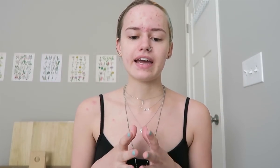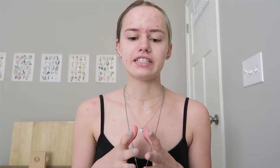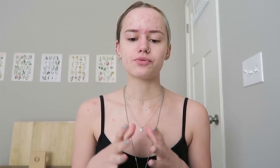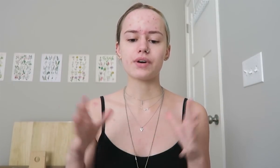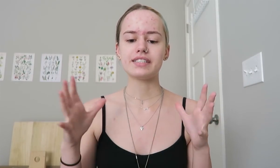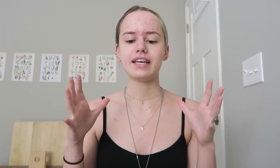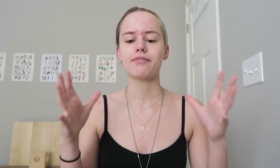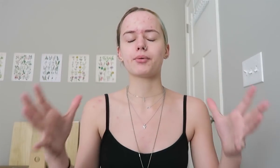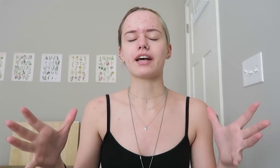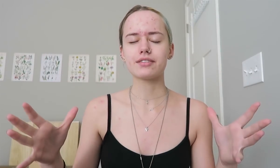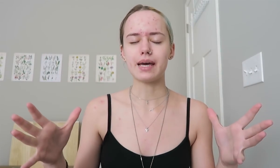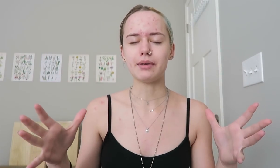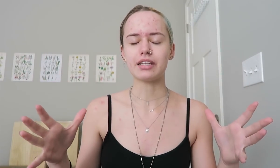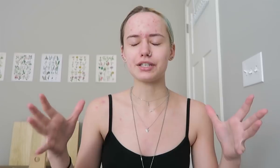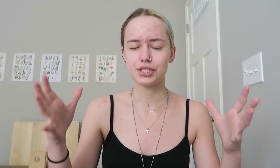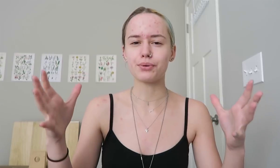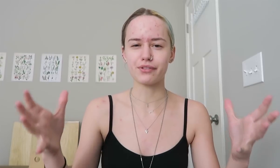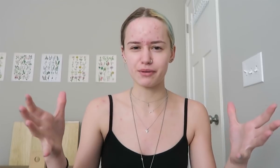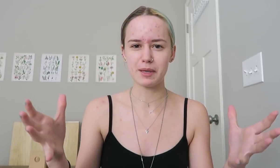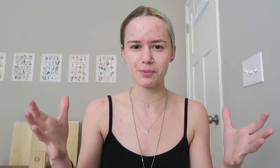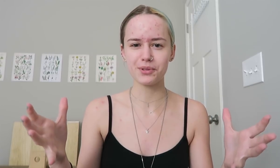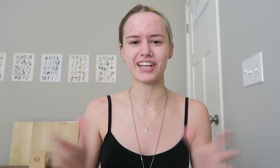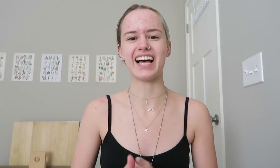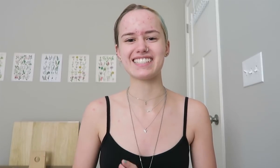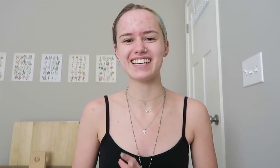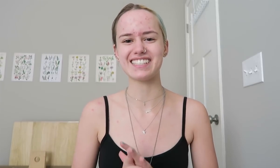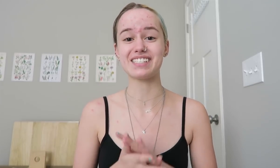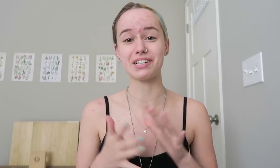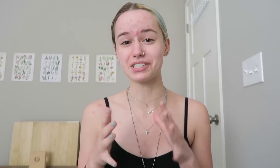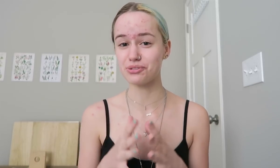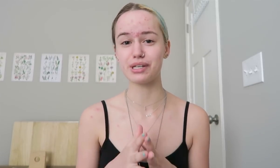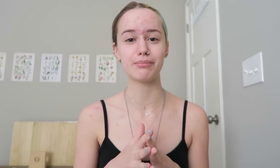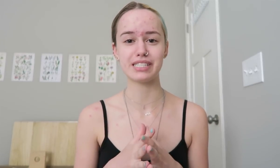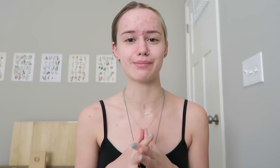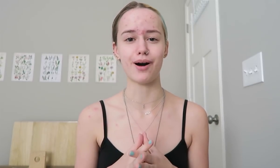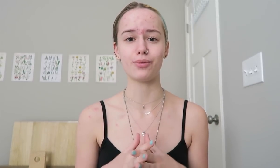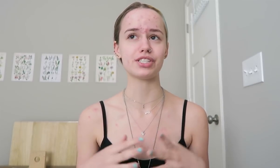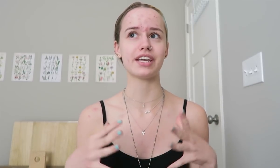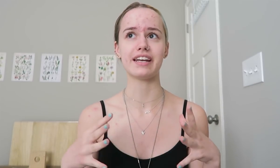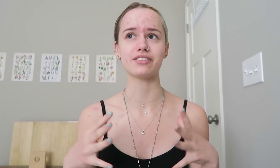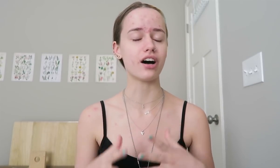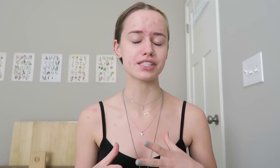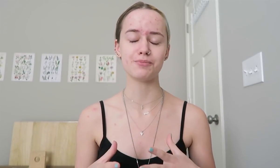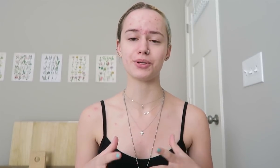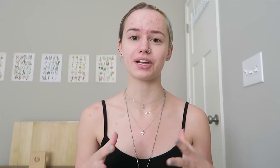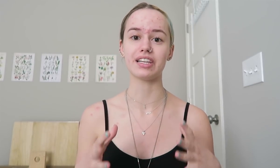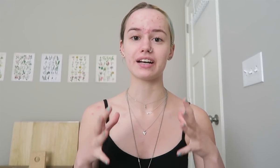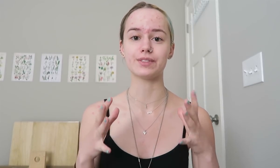And when I say everyone else I mean like two or three people, The class sizes are extremely small which again is awesome you get a lot of attention from the teacher